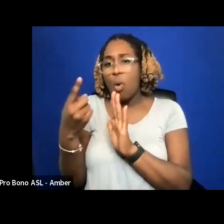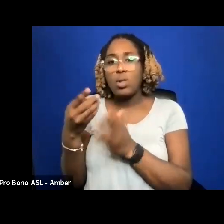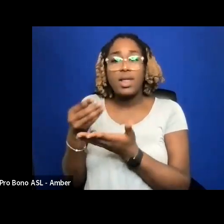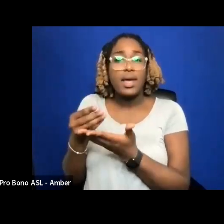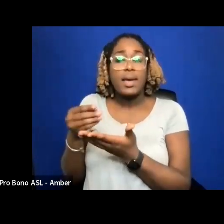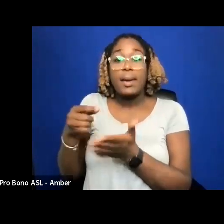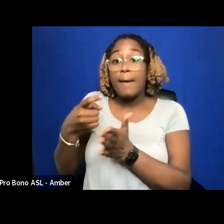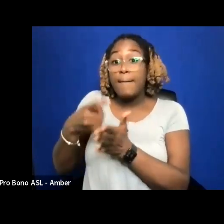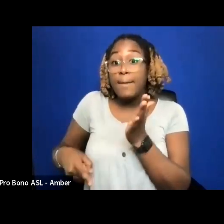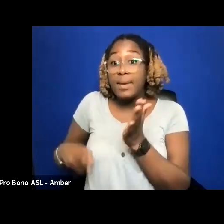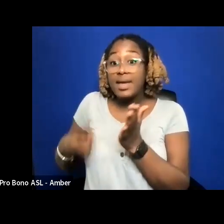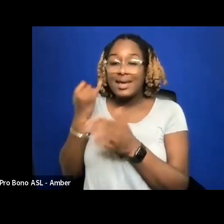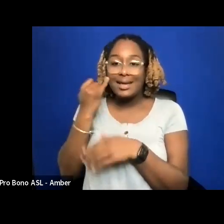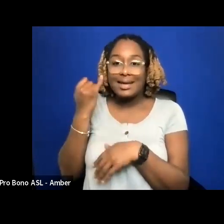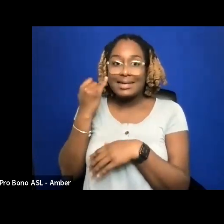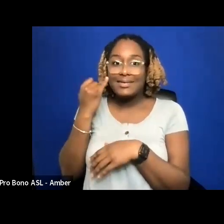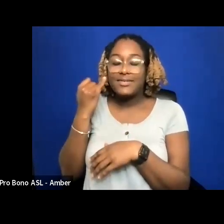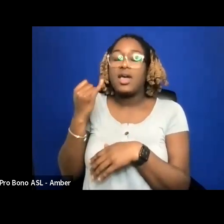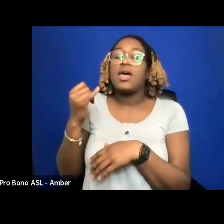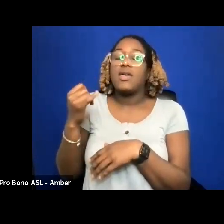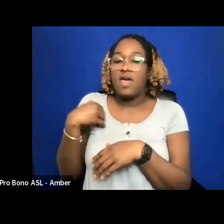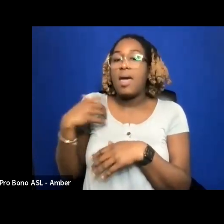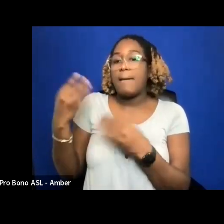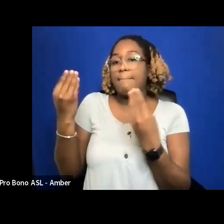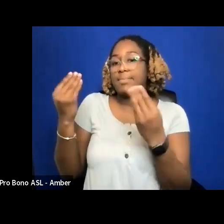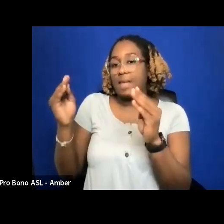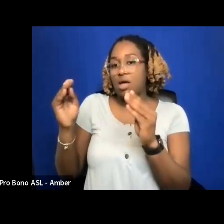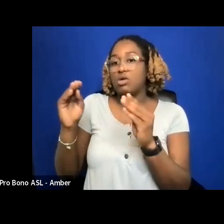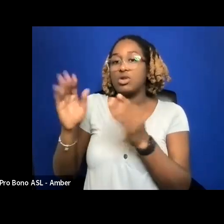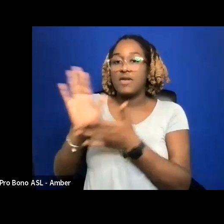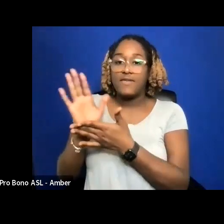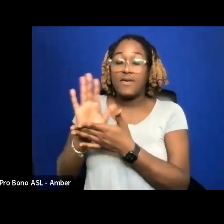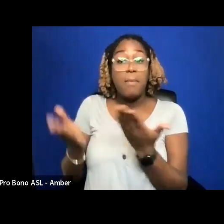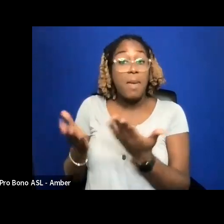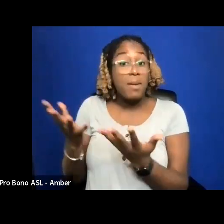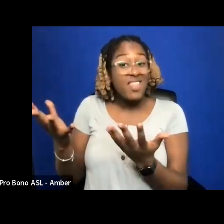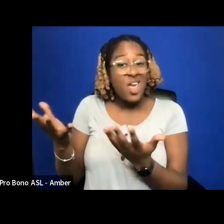FILM. THEY MAY ASK FOR EXCLUSIVITY FOR THAT PERIOD AND FOR A GEOGRAPHIC REGION.